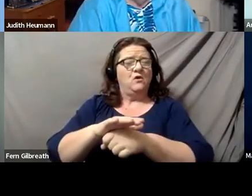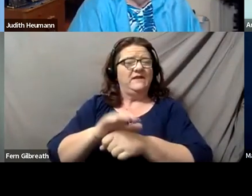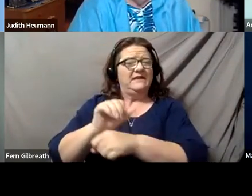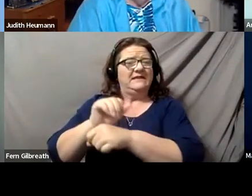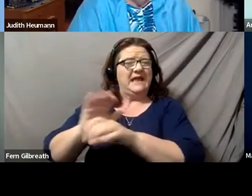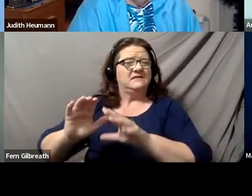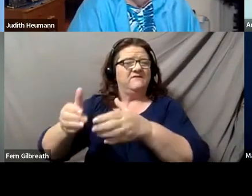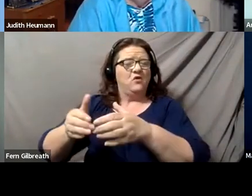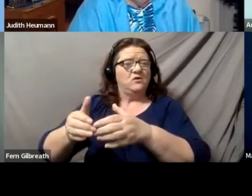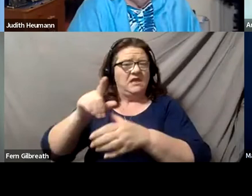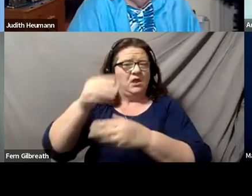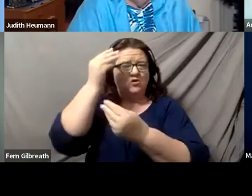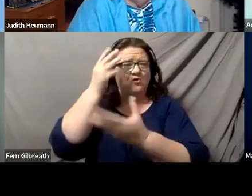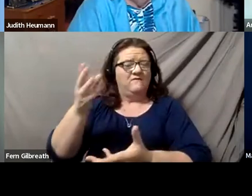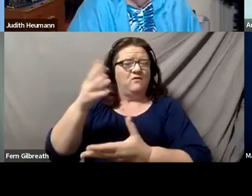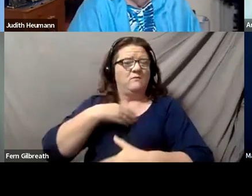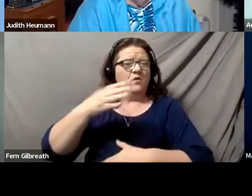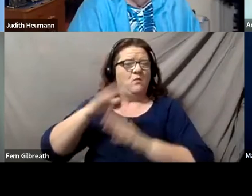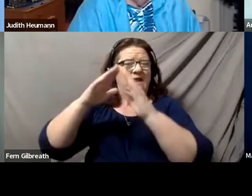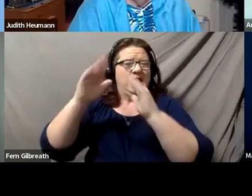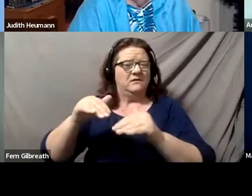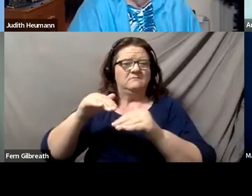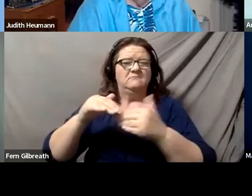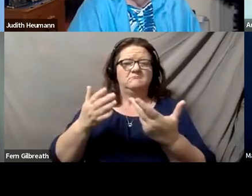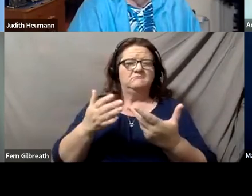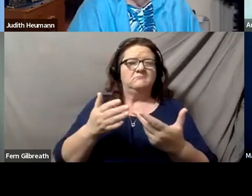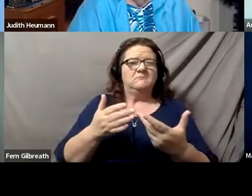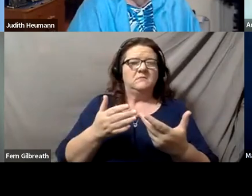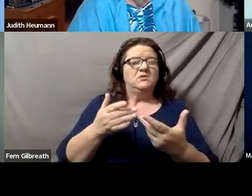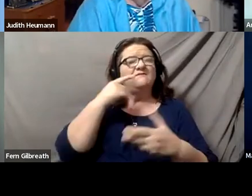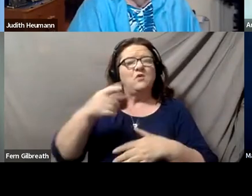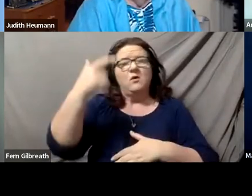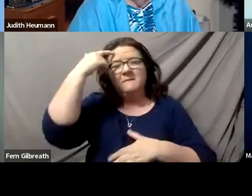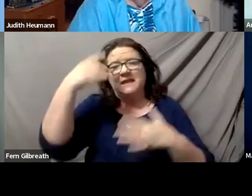When it comes to mental health or disability in the pandemic,